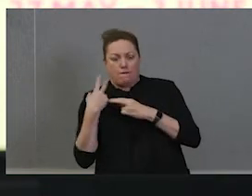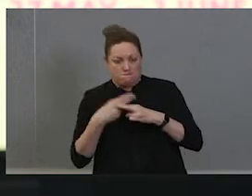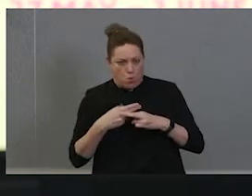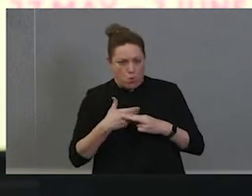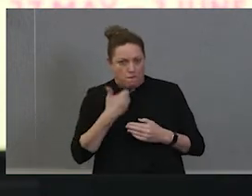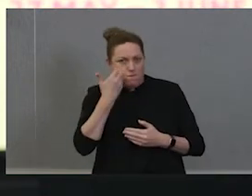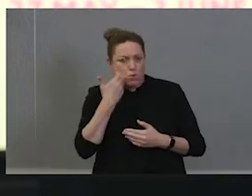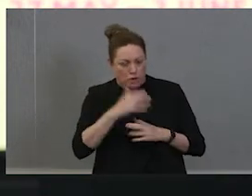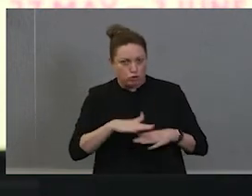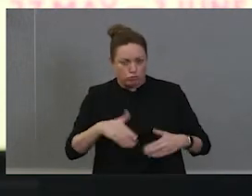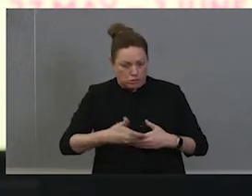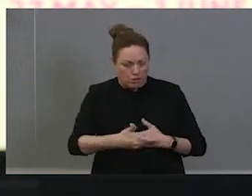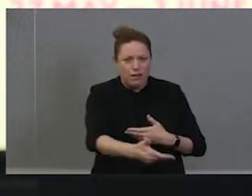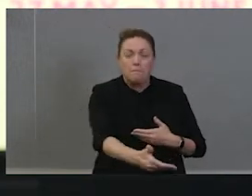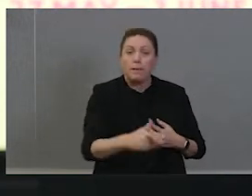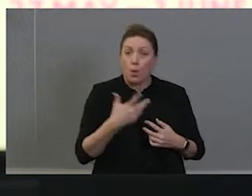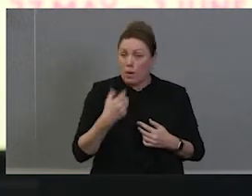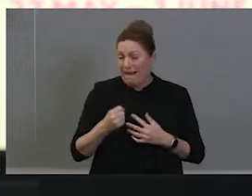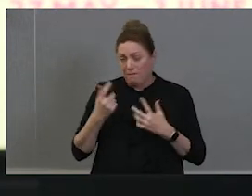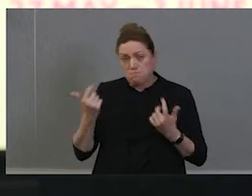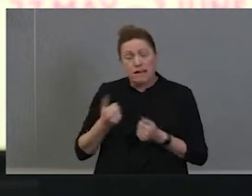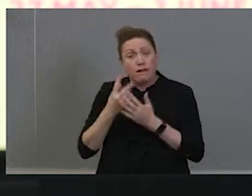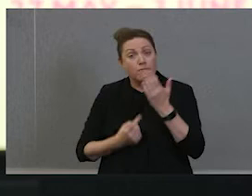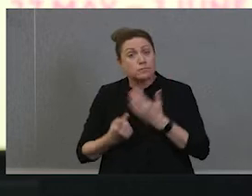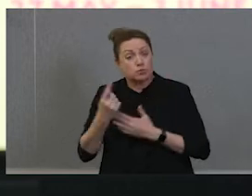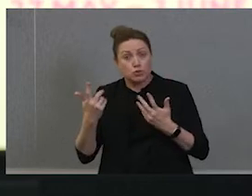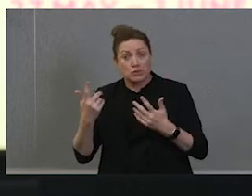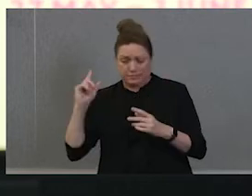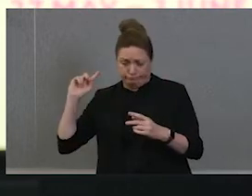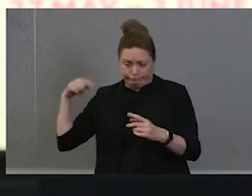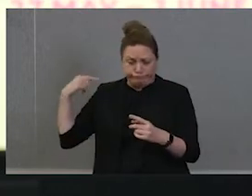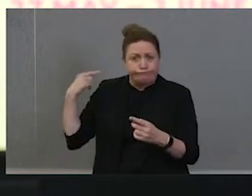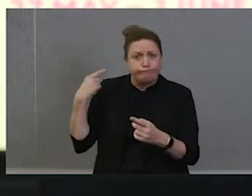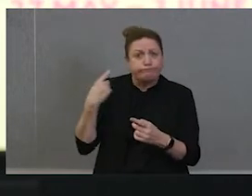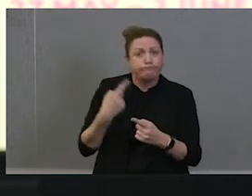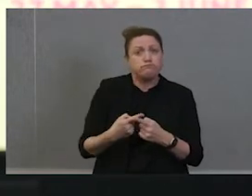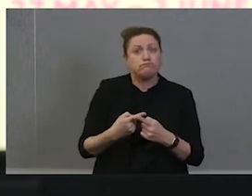we had many opportunities as you said over such a long time. Yeah, to deal with